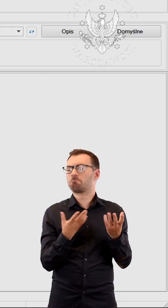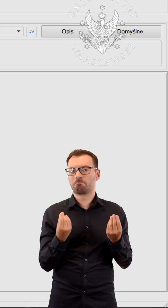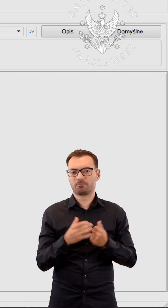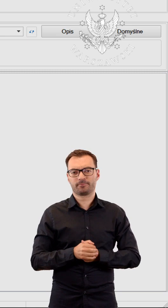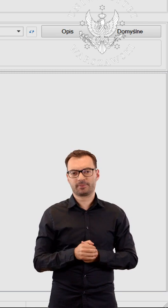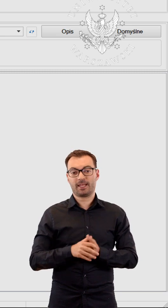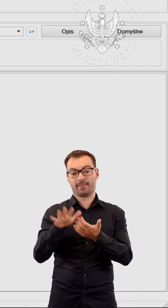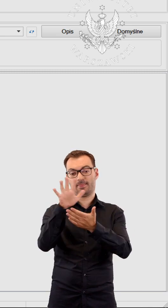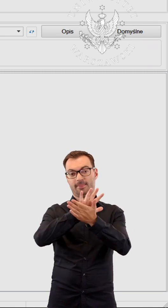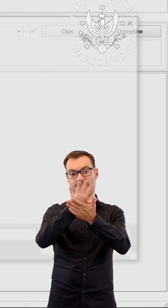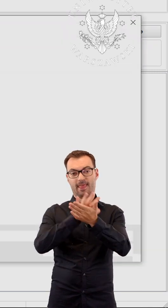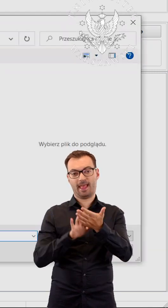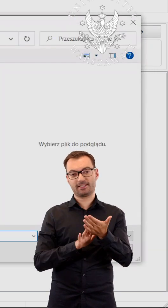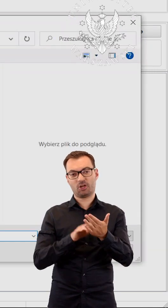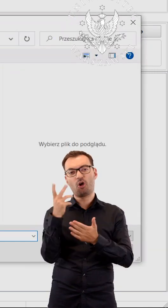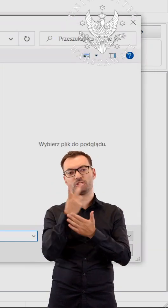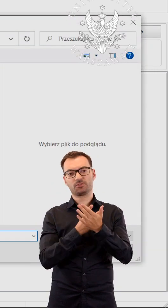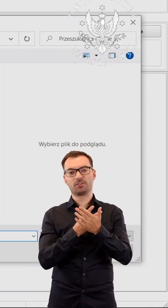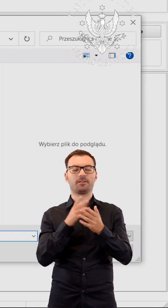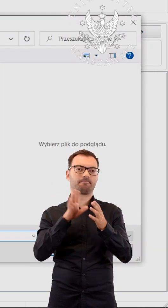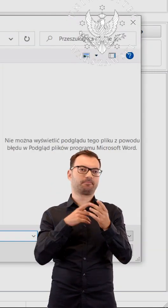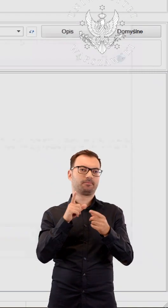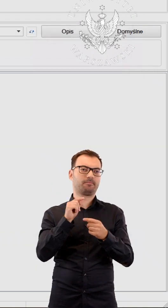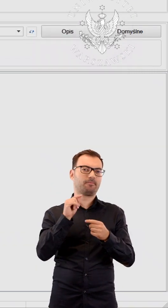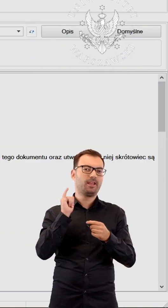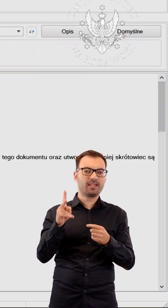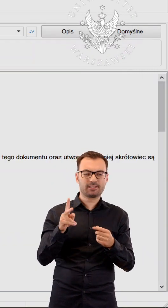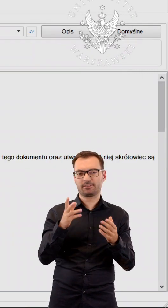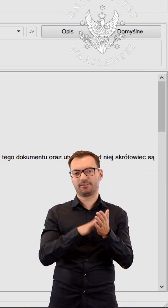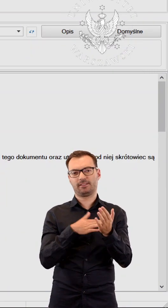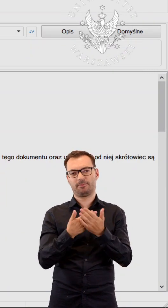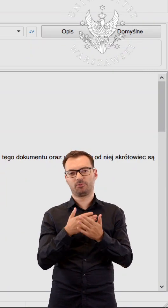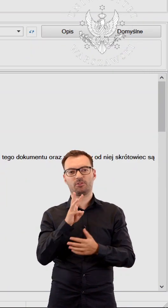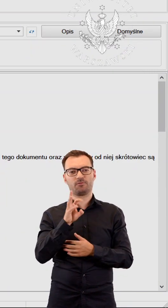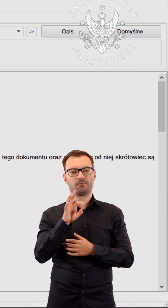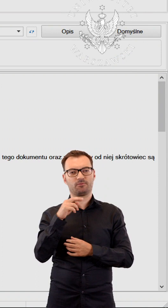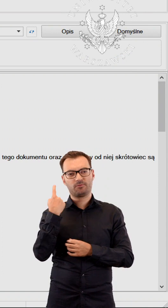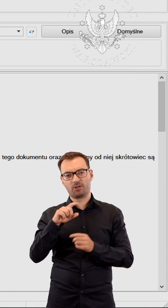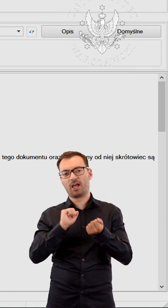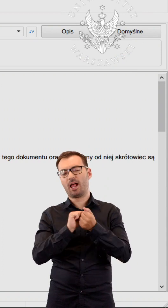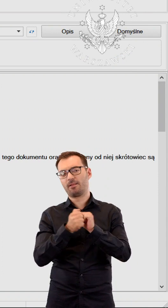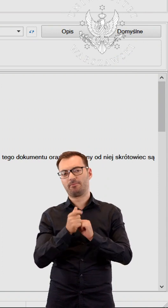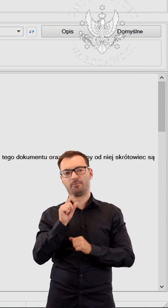to read text from various types of files, for example Microsoft Word or pdf.